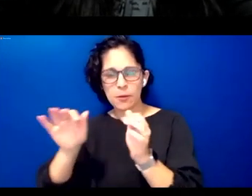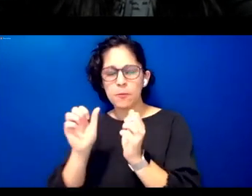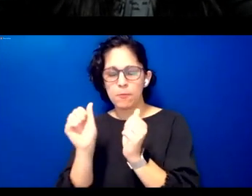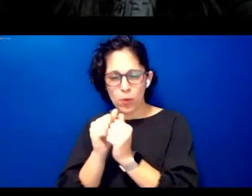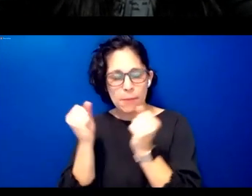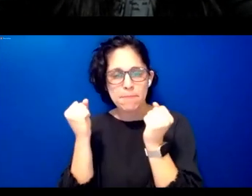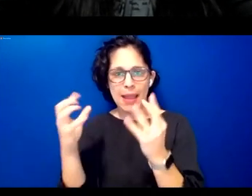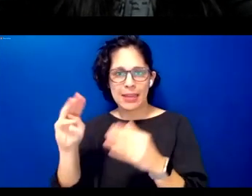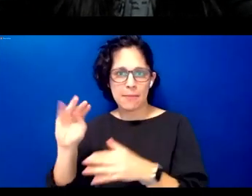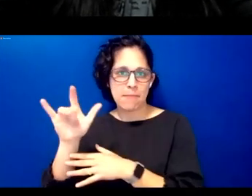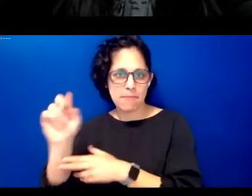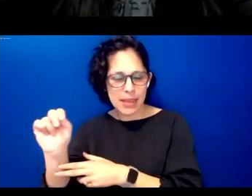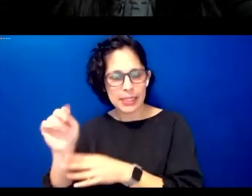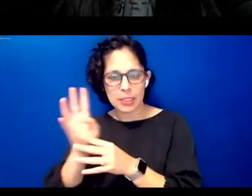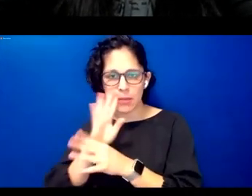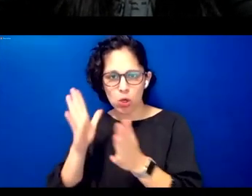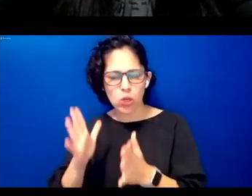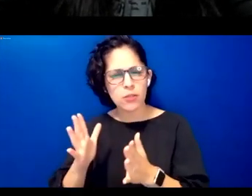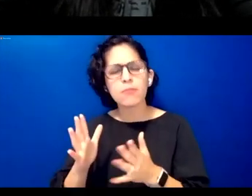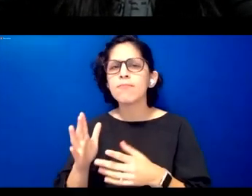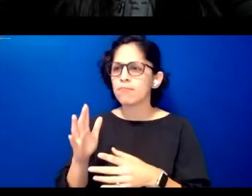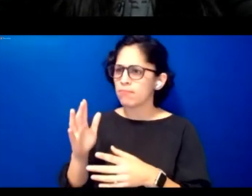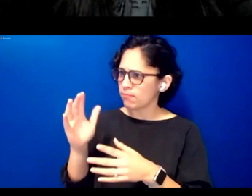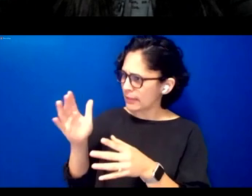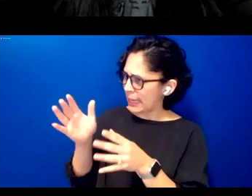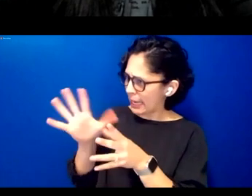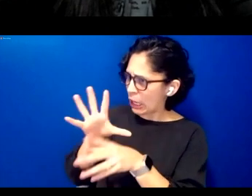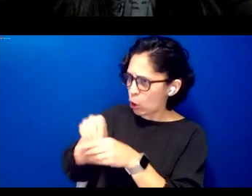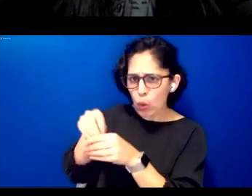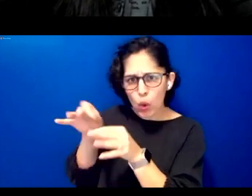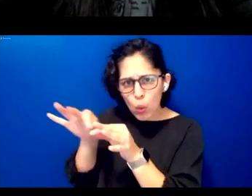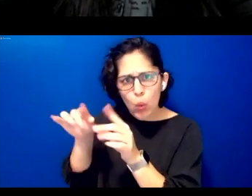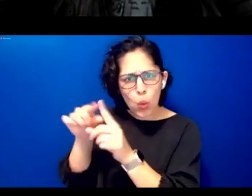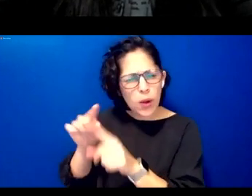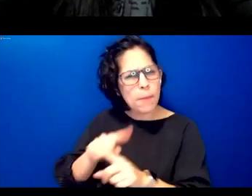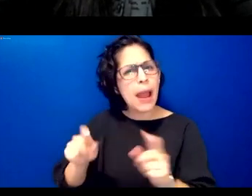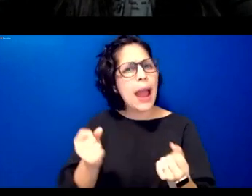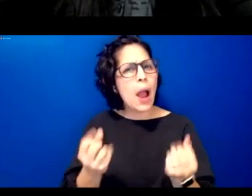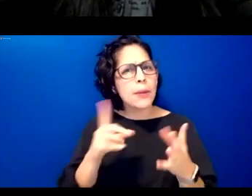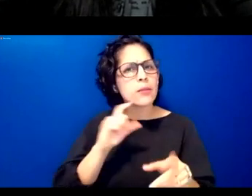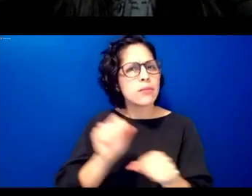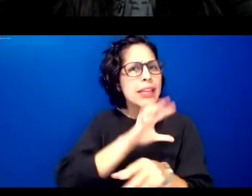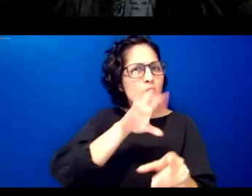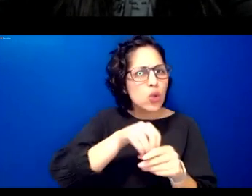knowledge relevant photos and images that represent individual communities and not stock